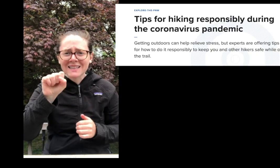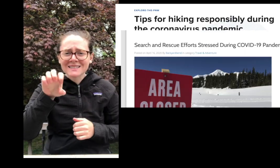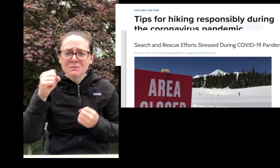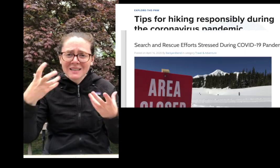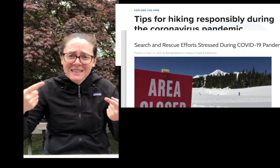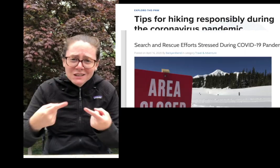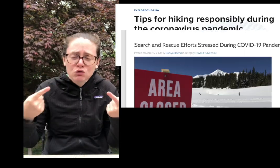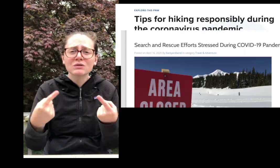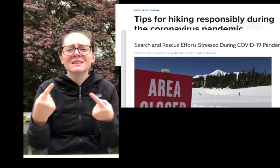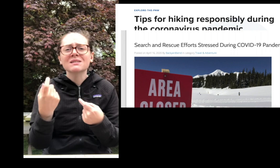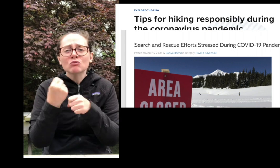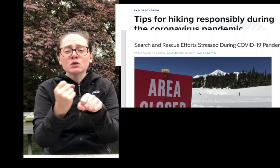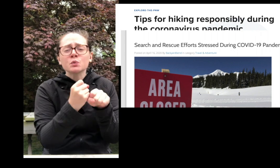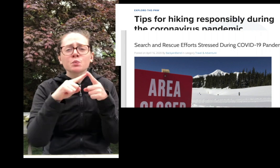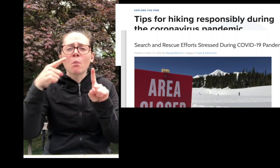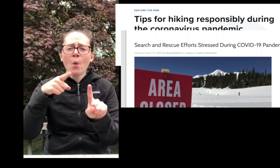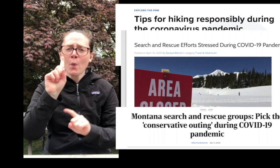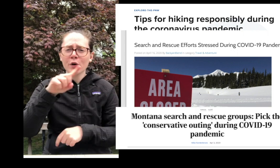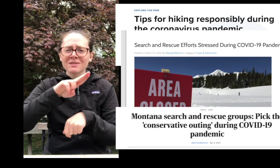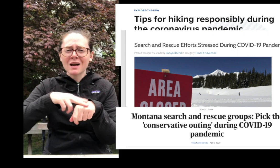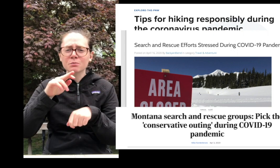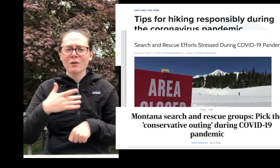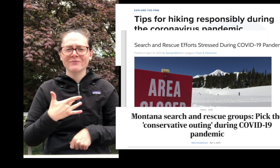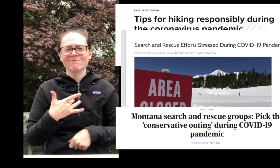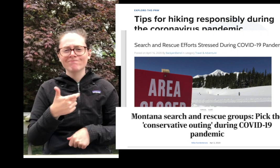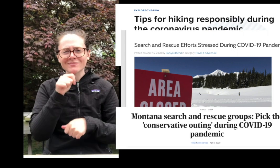It has gotten to the point where the national parks have had to close due to safety reasons.